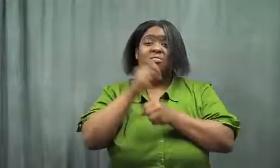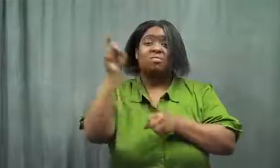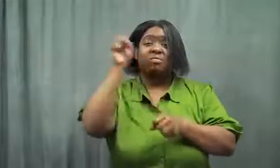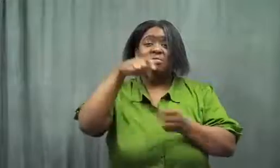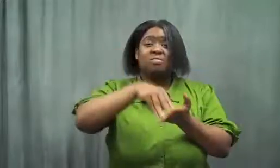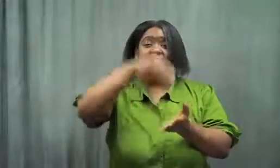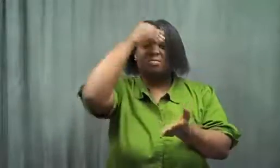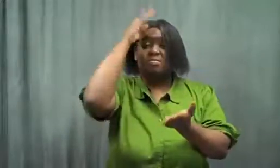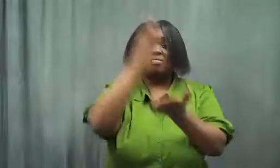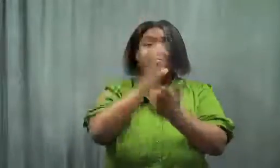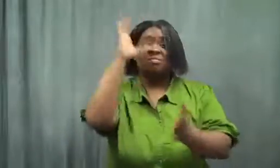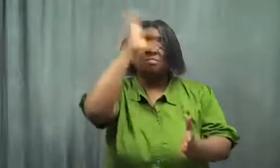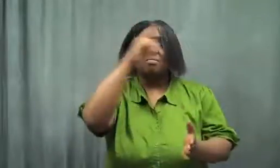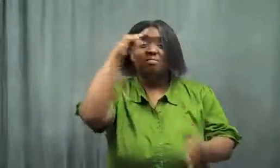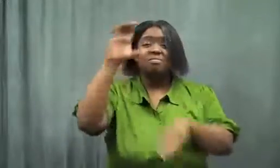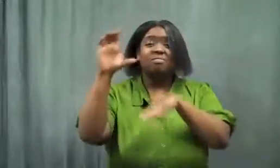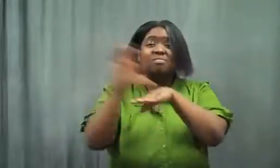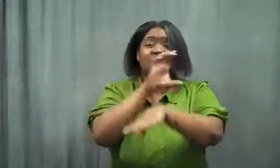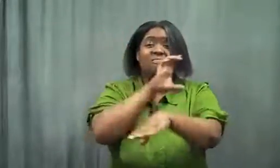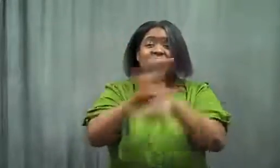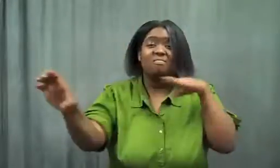She has to learn to stop looking for chocolate!"